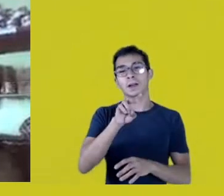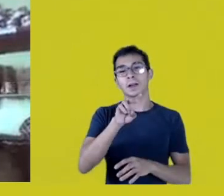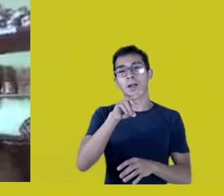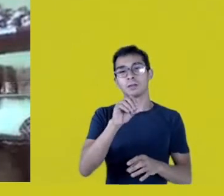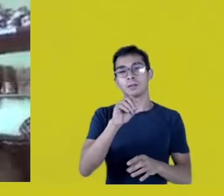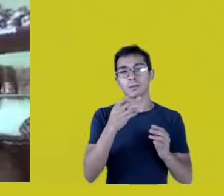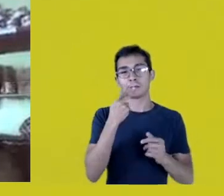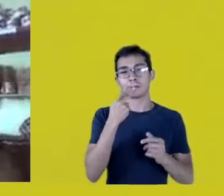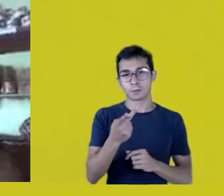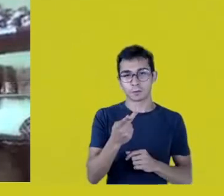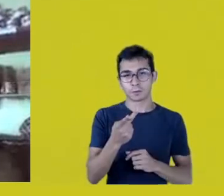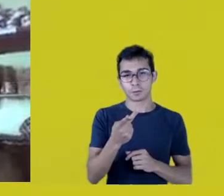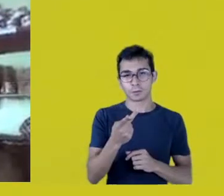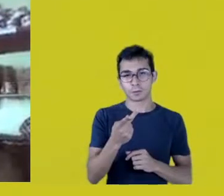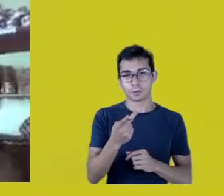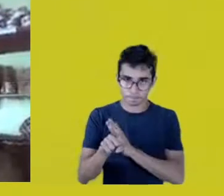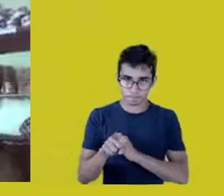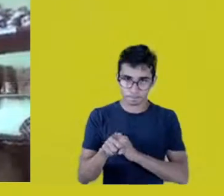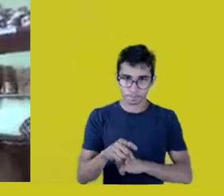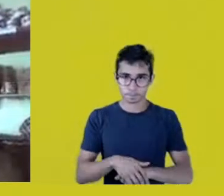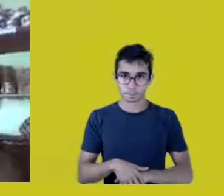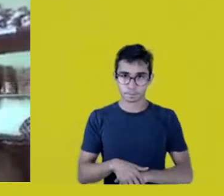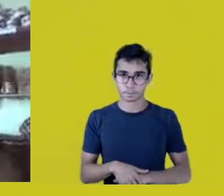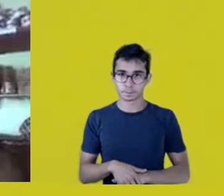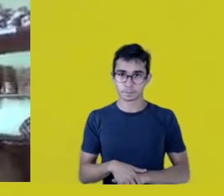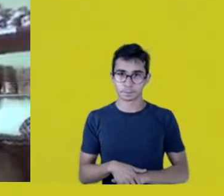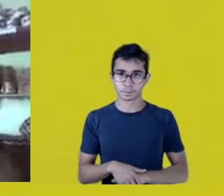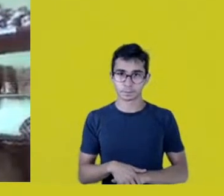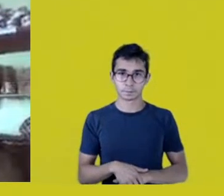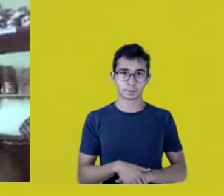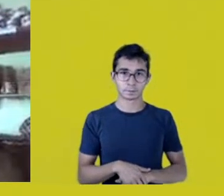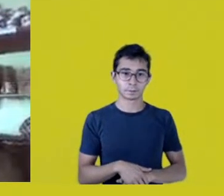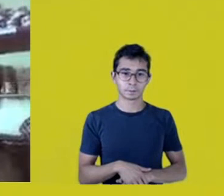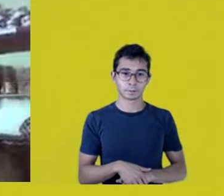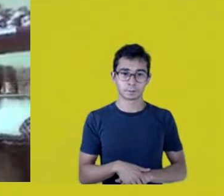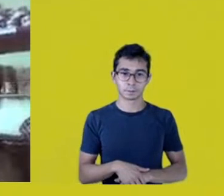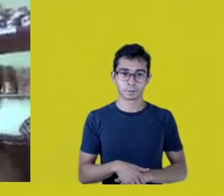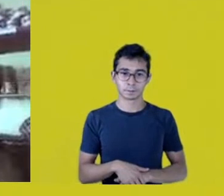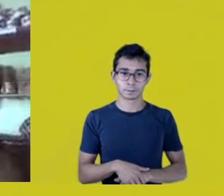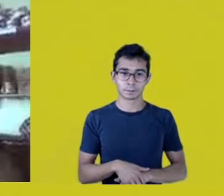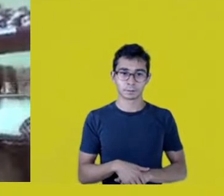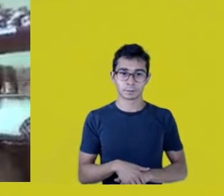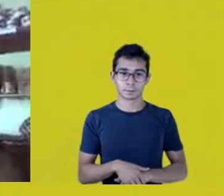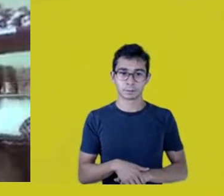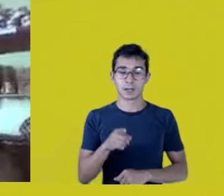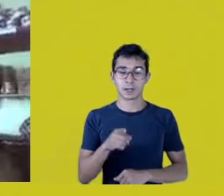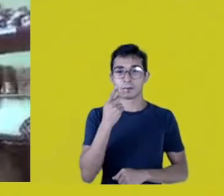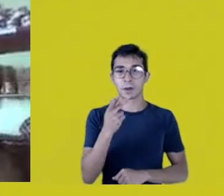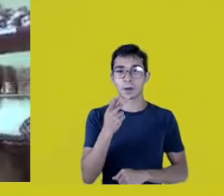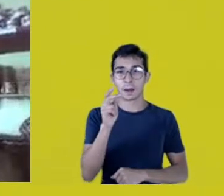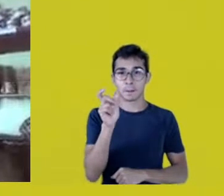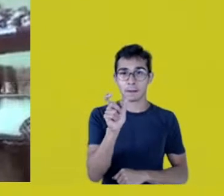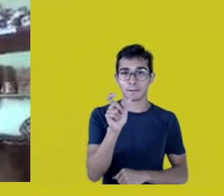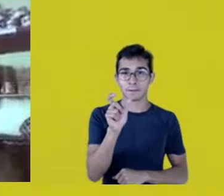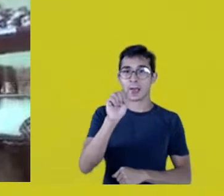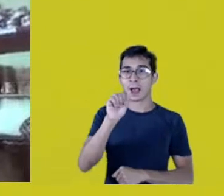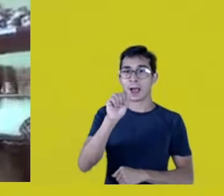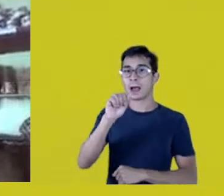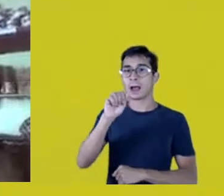how can we Amazonize ourselves, as Márcia sang, in the urban space?